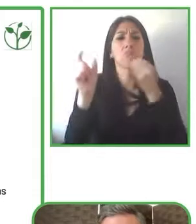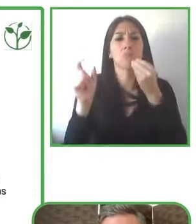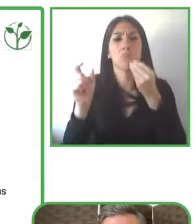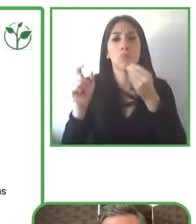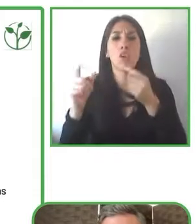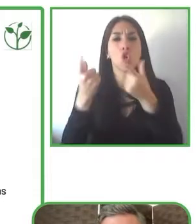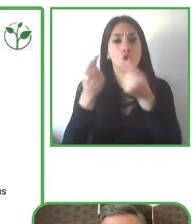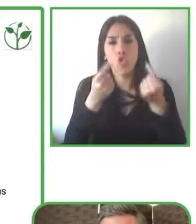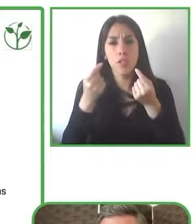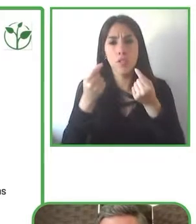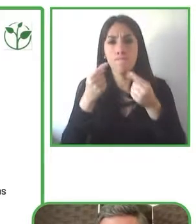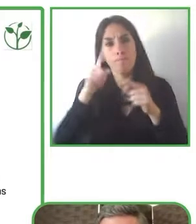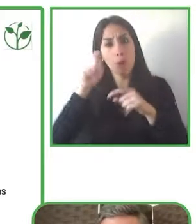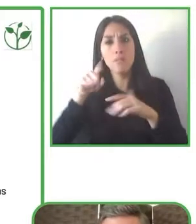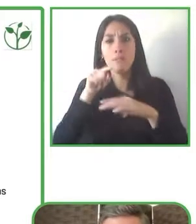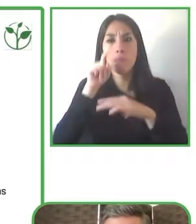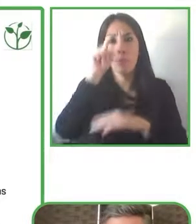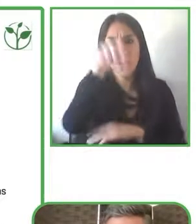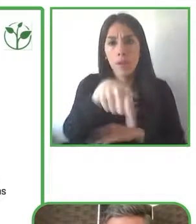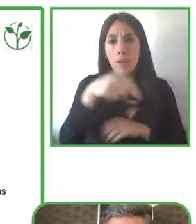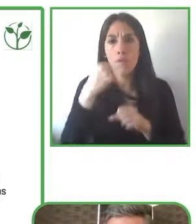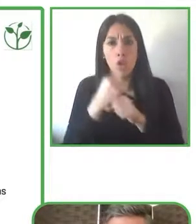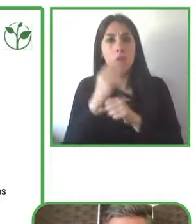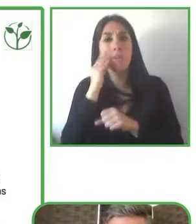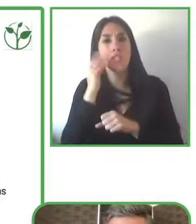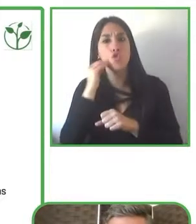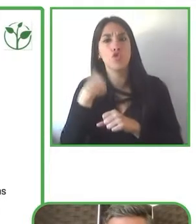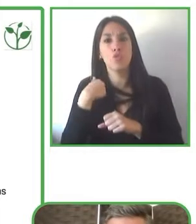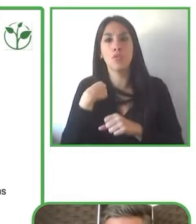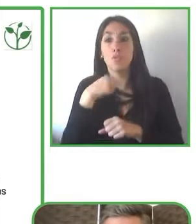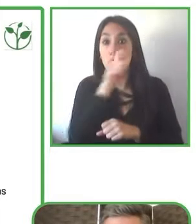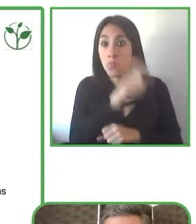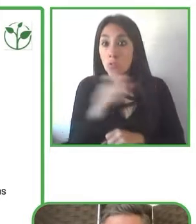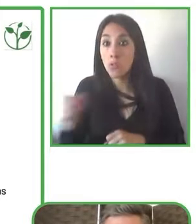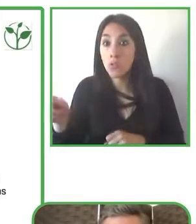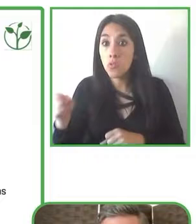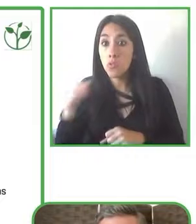So this was a few years ago they actually, partnered with several disability